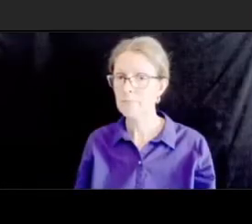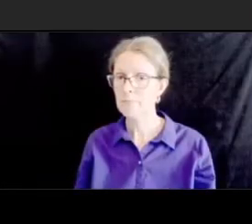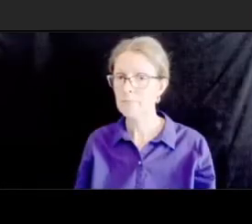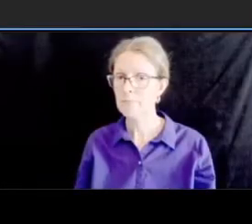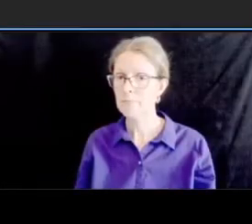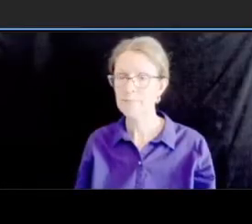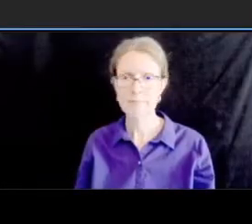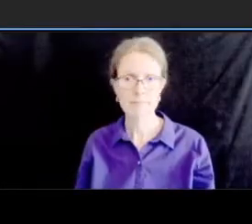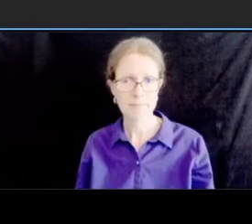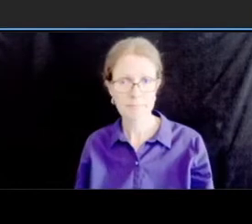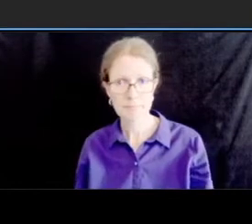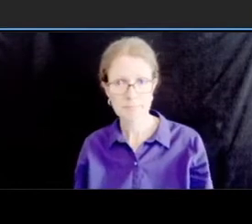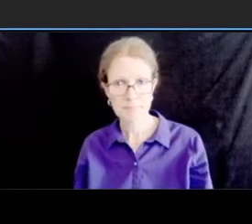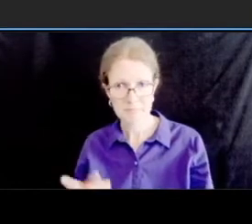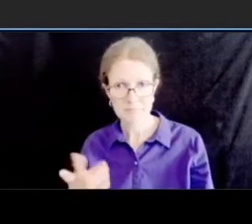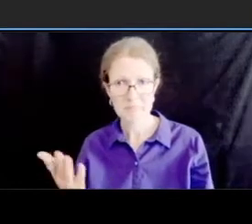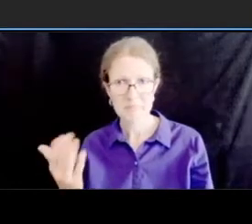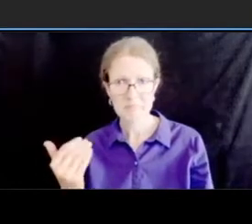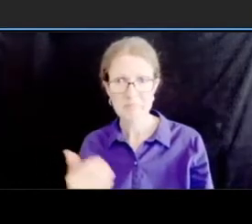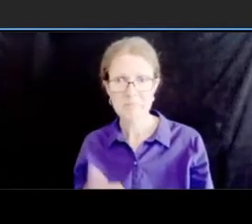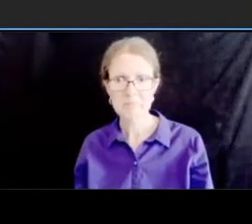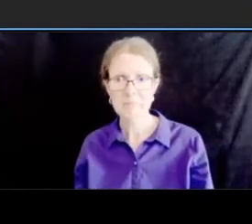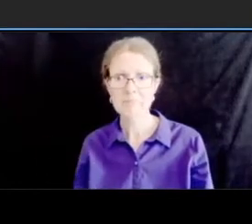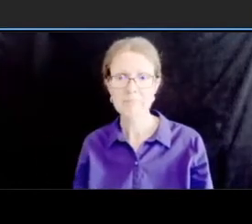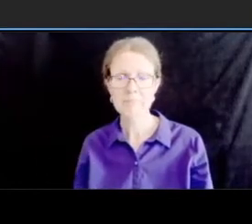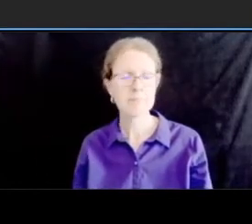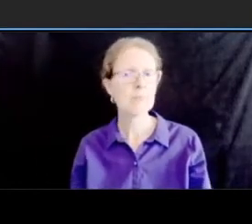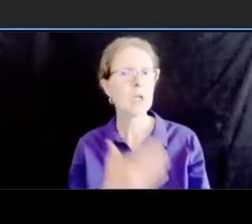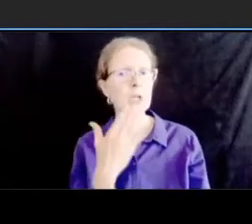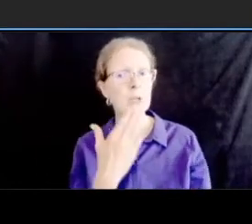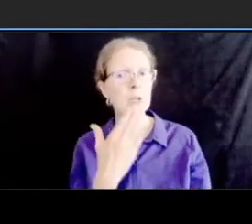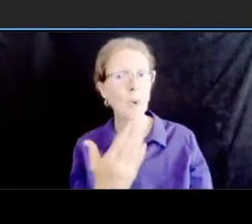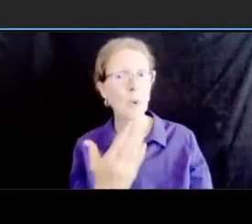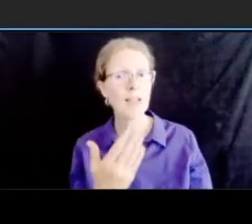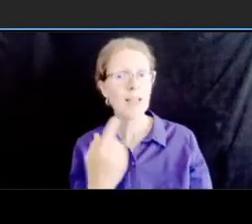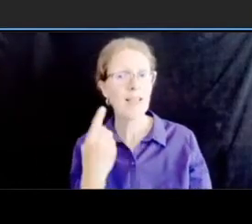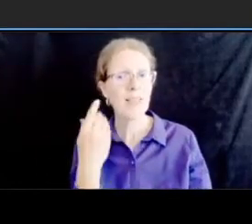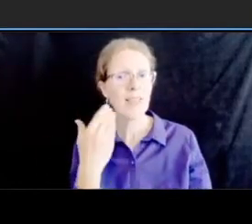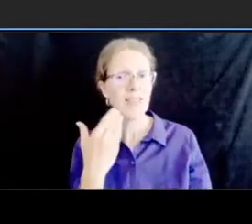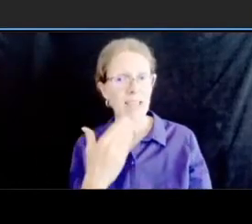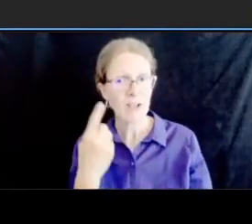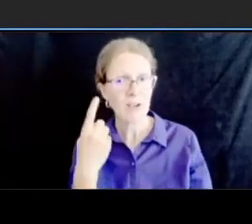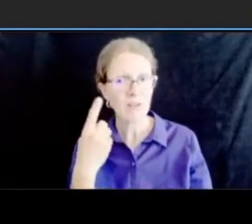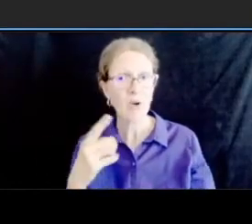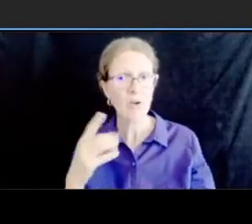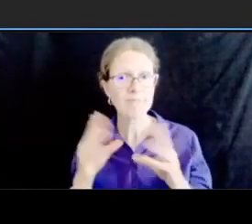been very helpful i understand that uh the intention is to push forward with this project